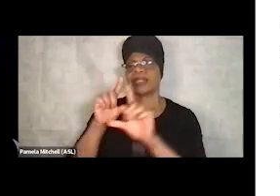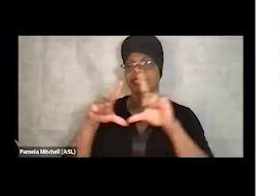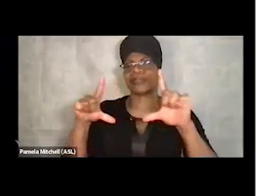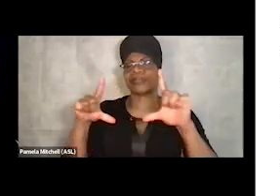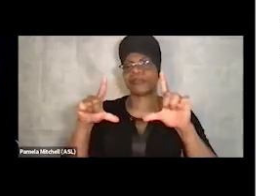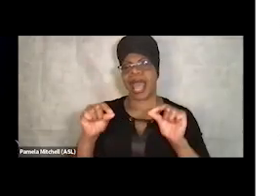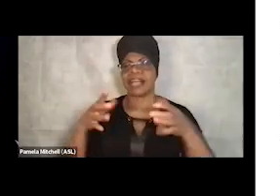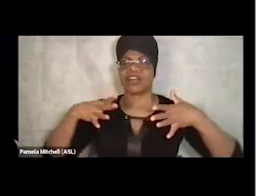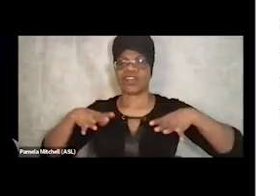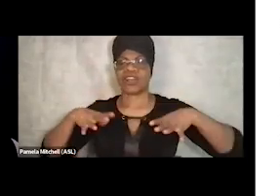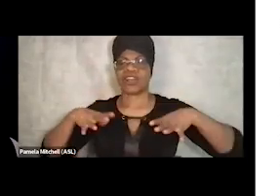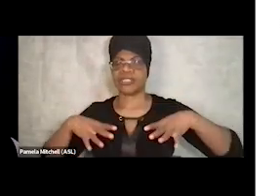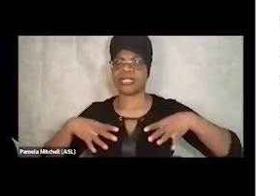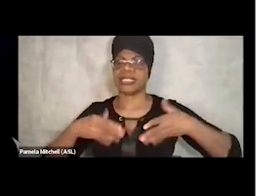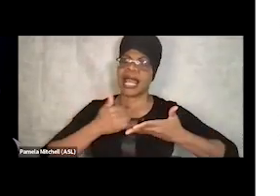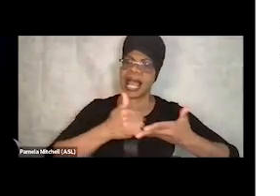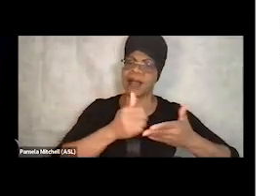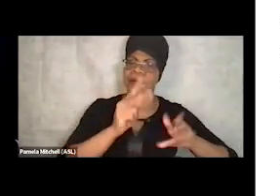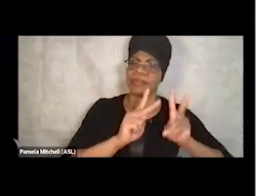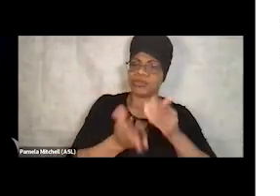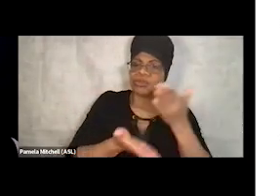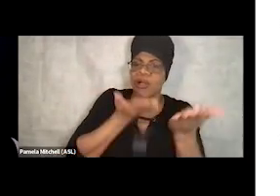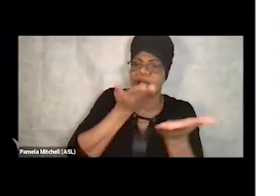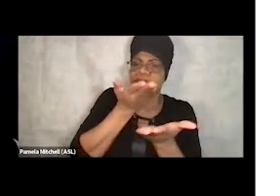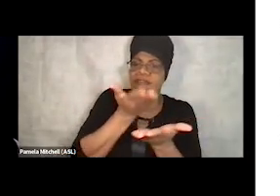to get to their appointments or get to their job. And next slide please.